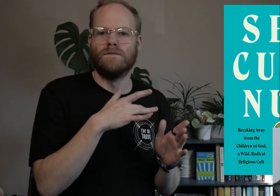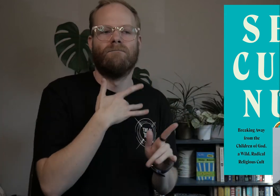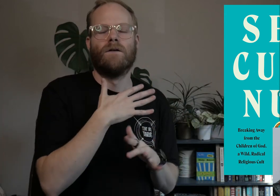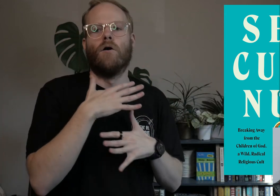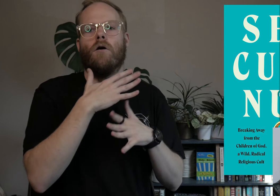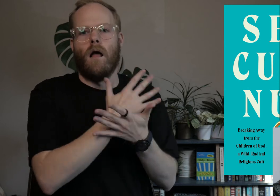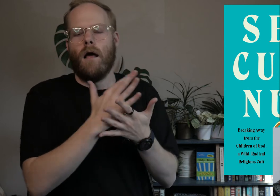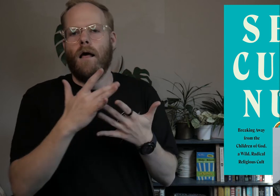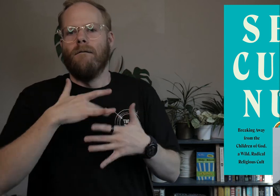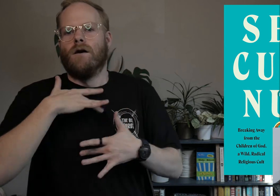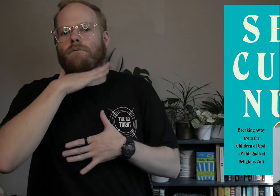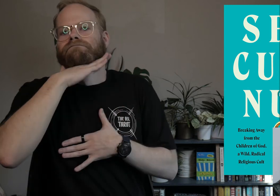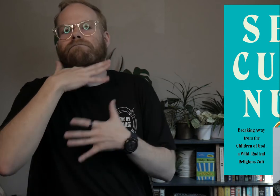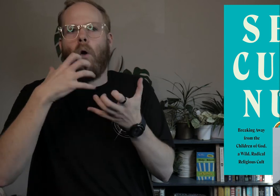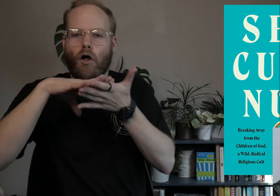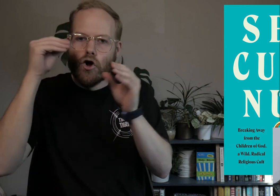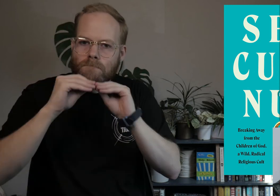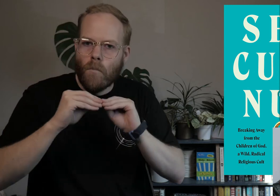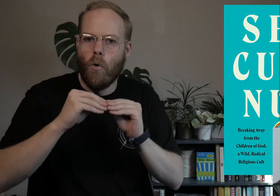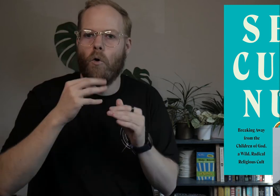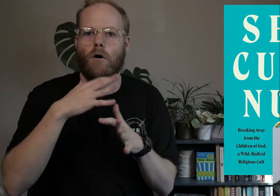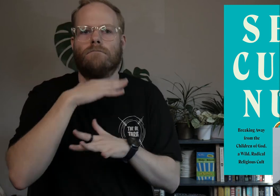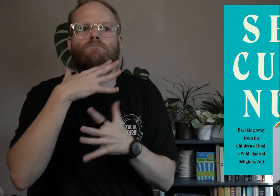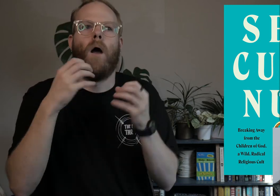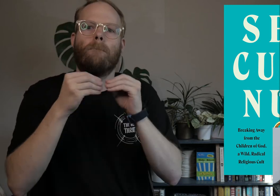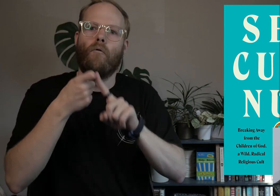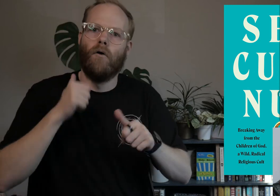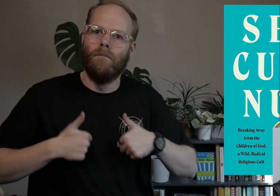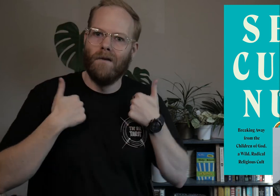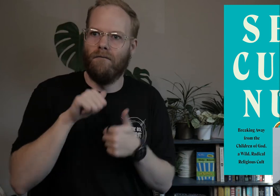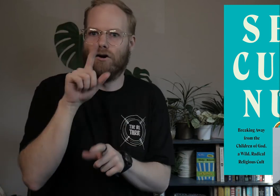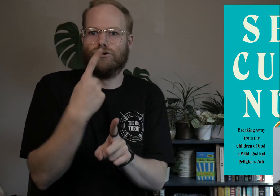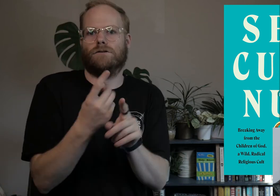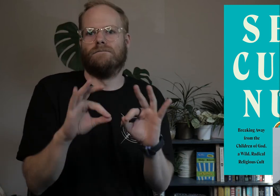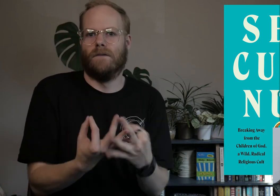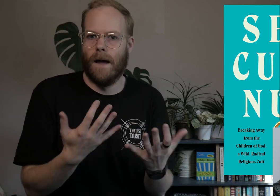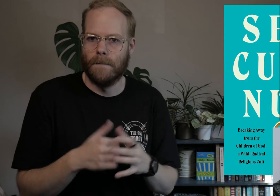to feeling stifled and wanting to learn more, wanting more from life than just the Family.